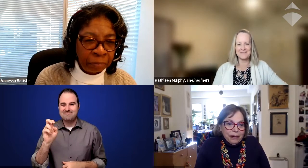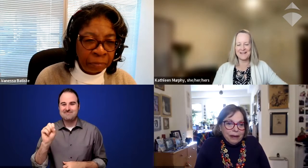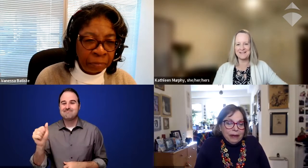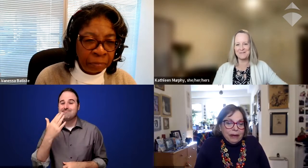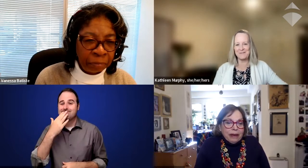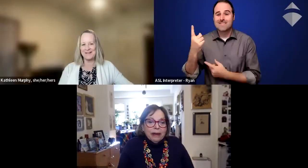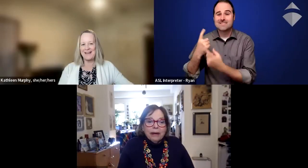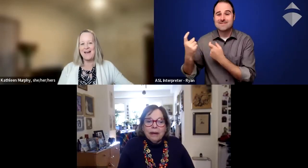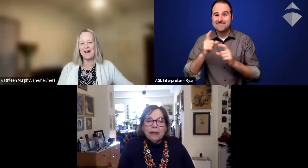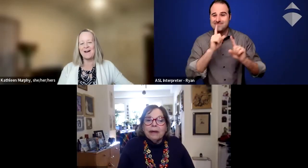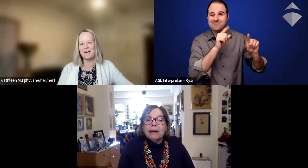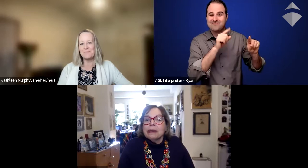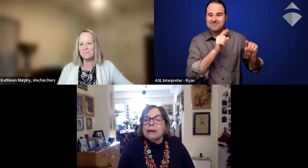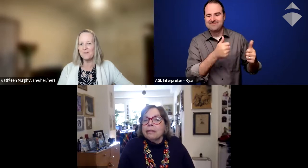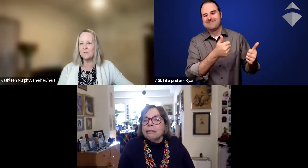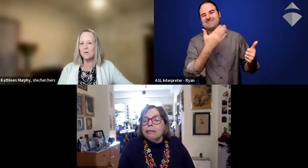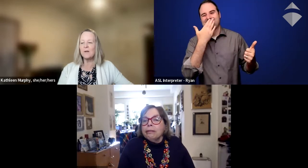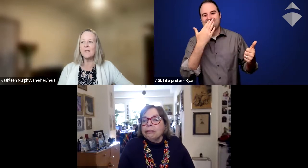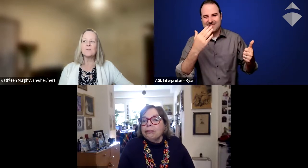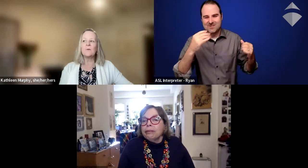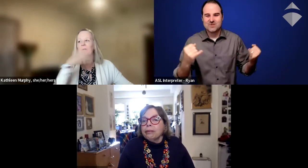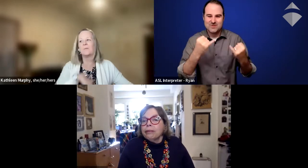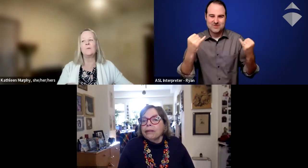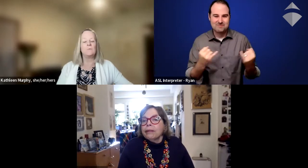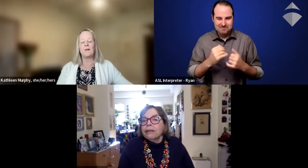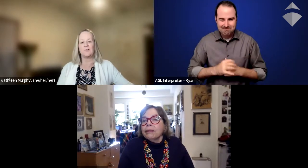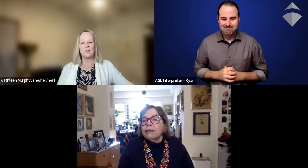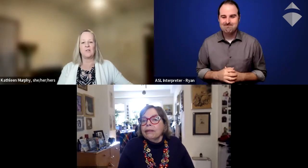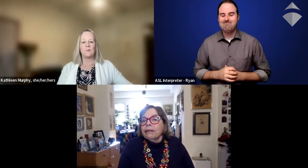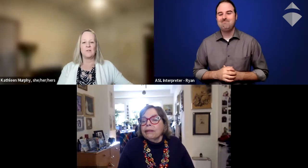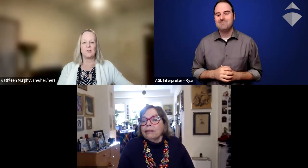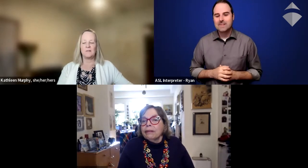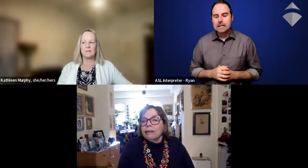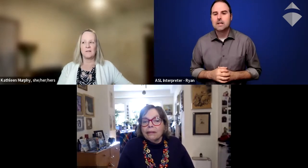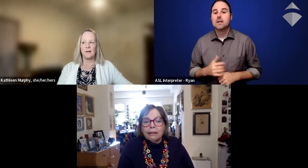on the fly, Judy. So when I was going through registration questions